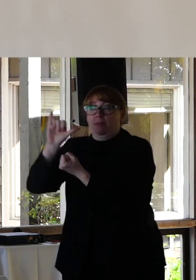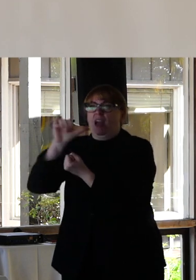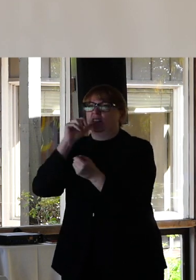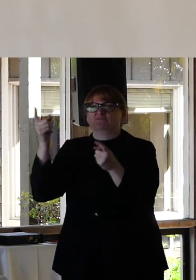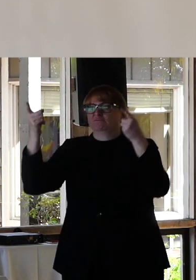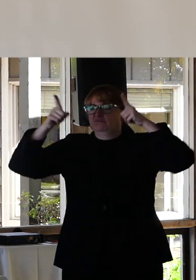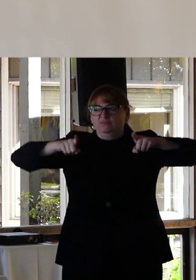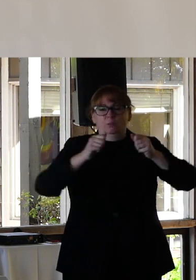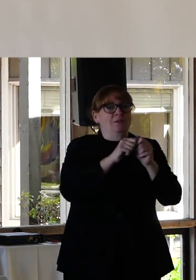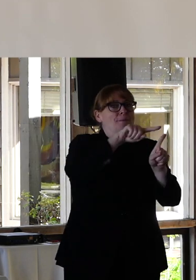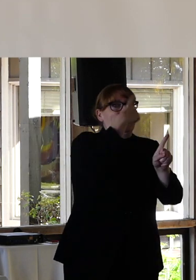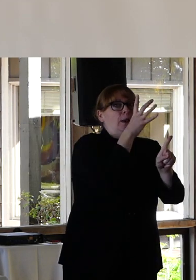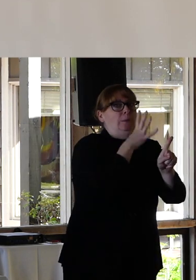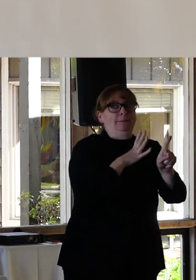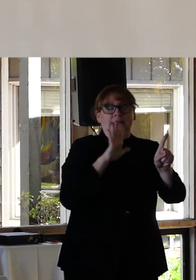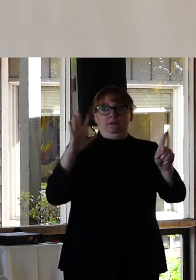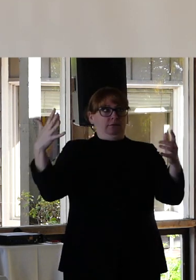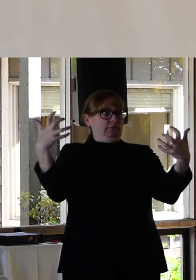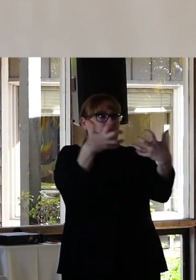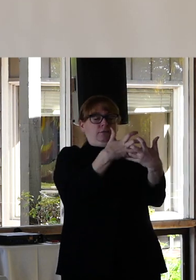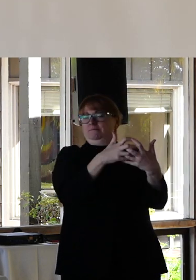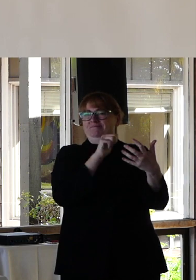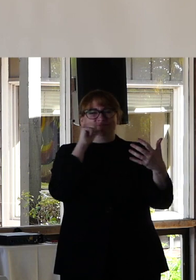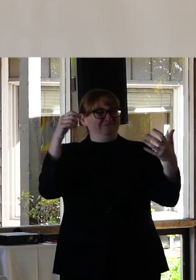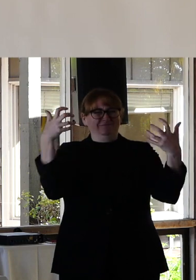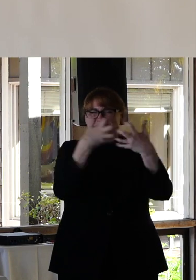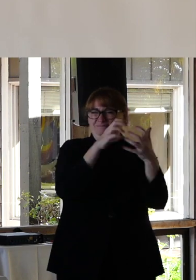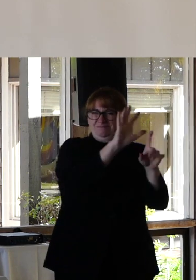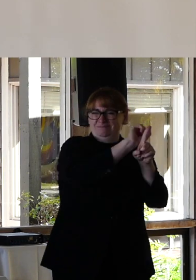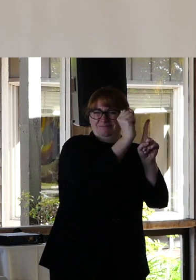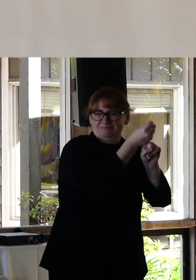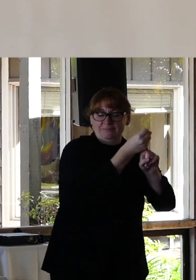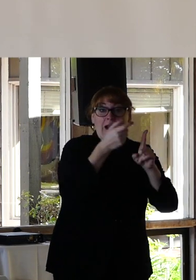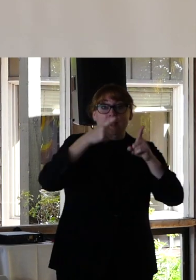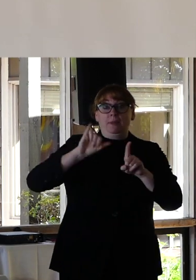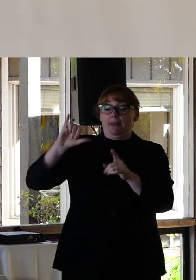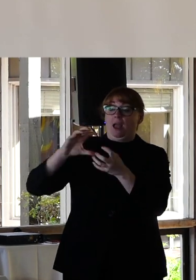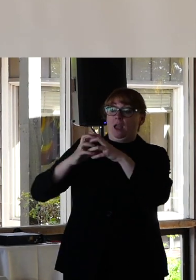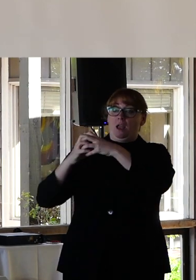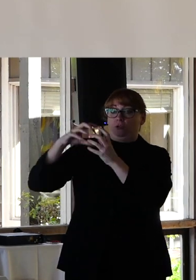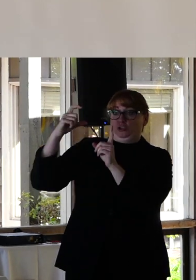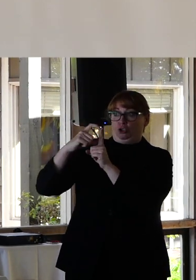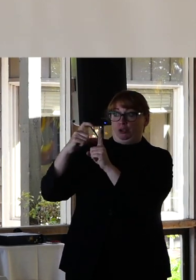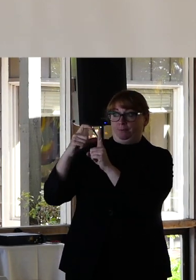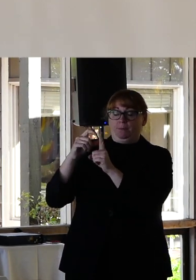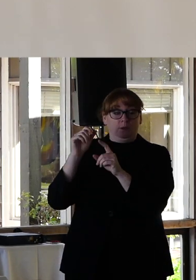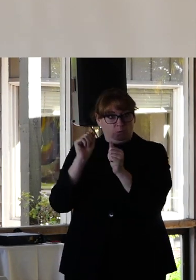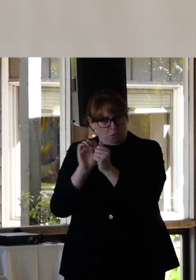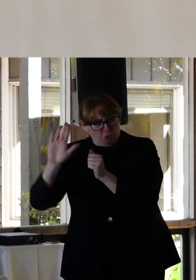for black women. It has since gone on to describe, with her consent, for